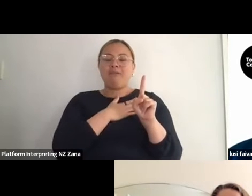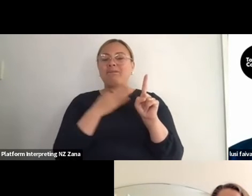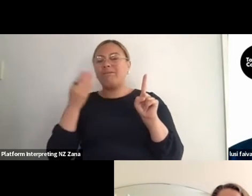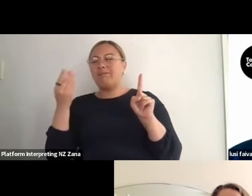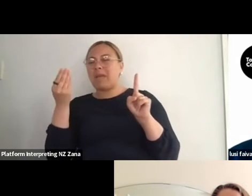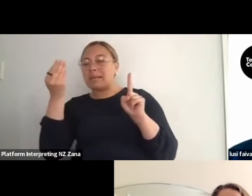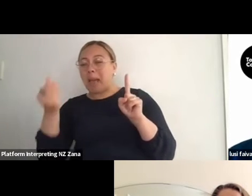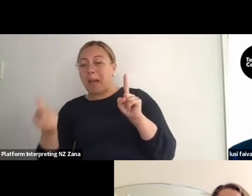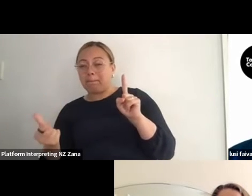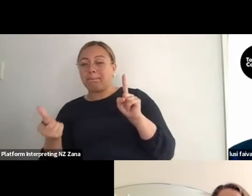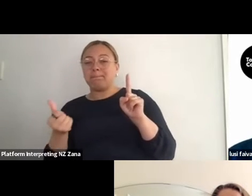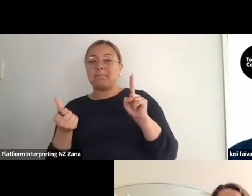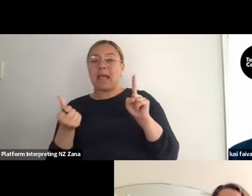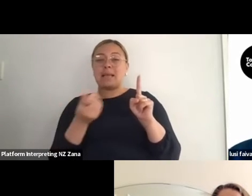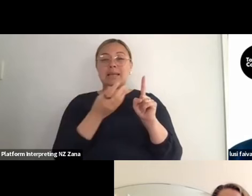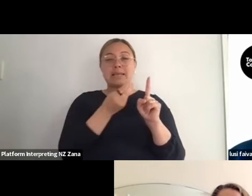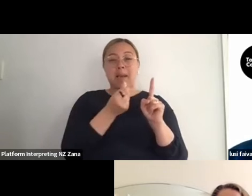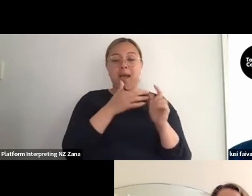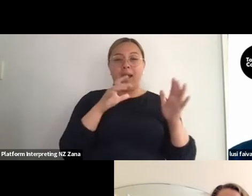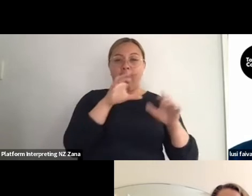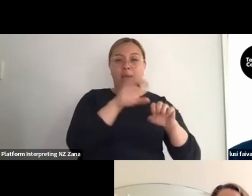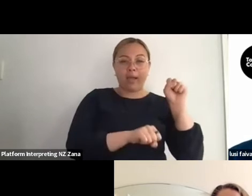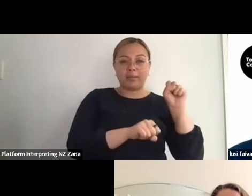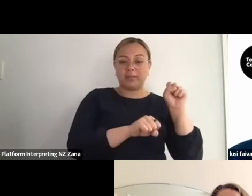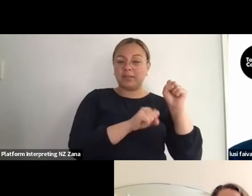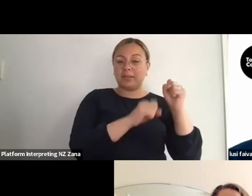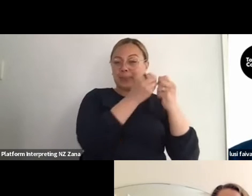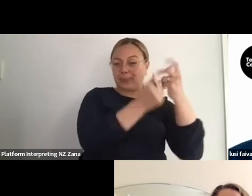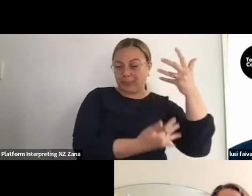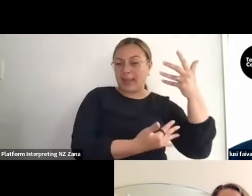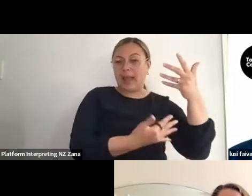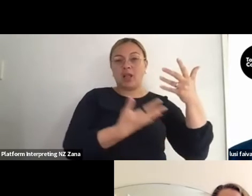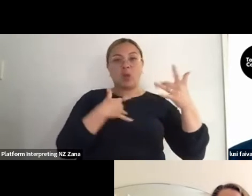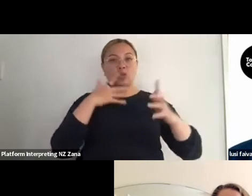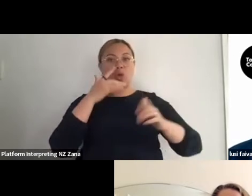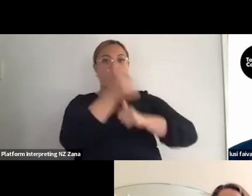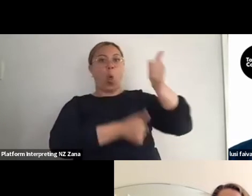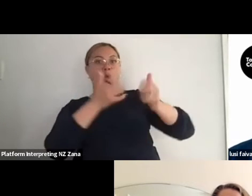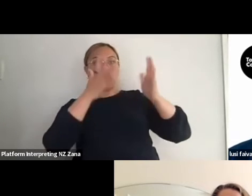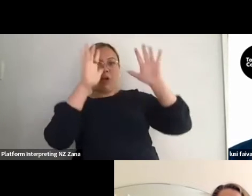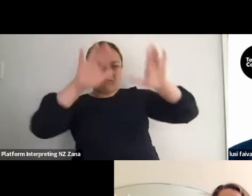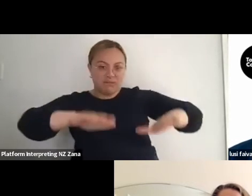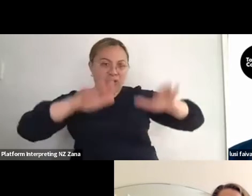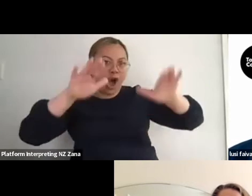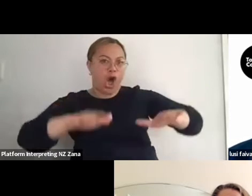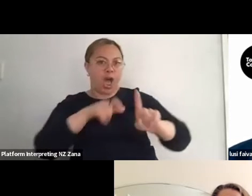and are very problematic, I'm not about making a show about glorifying a big cis Alpha dude, you